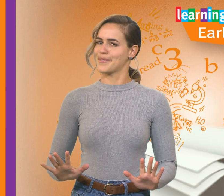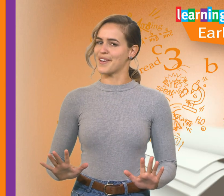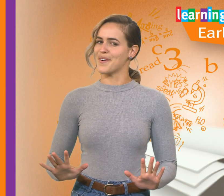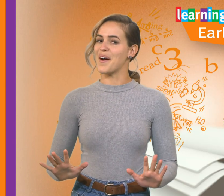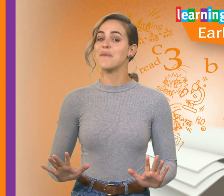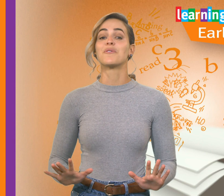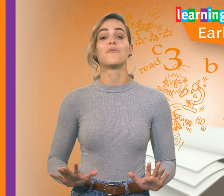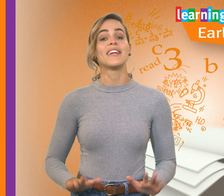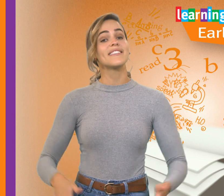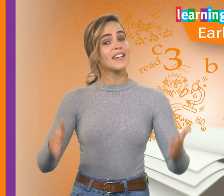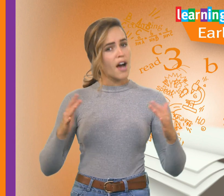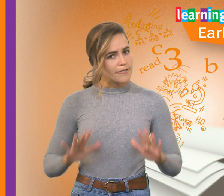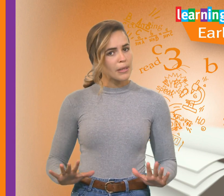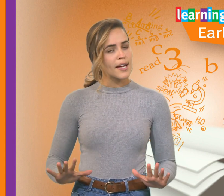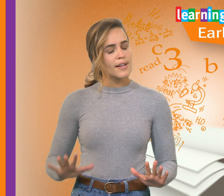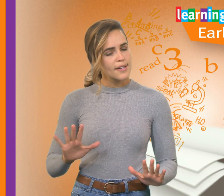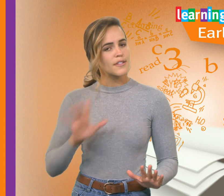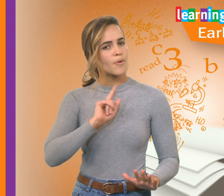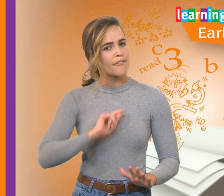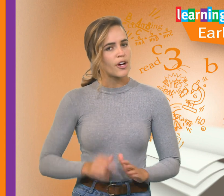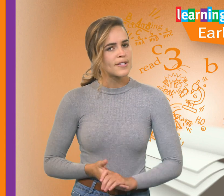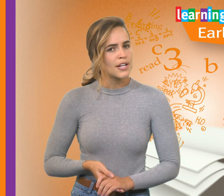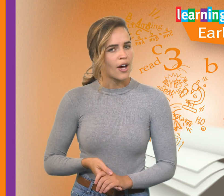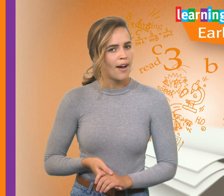I hope you're all ready to sit comfortably, and listen to our first teacher.